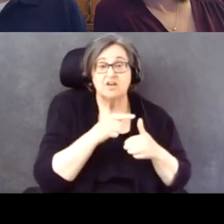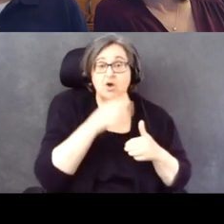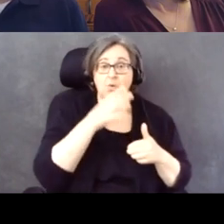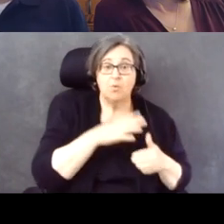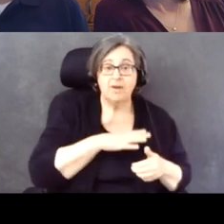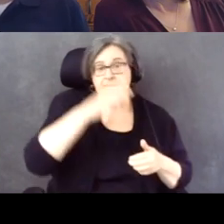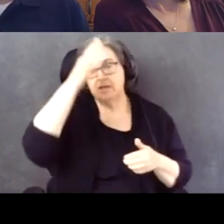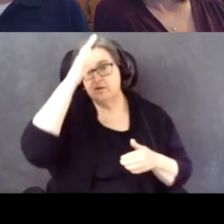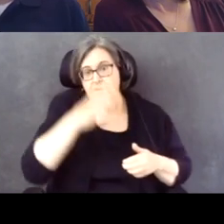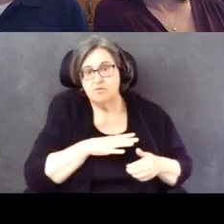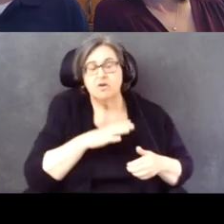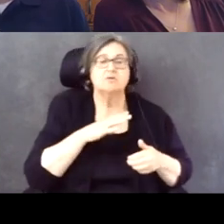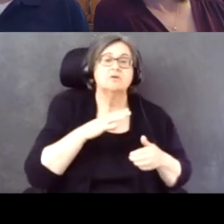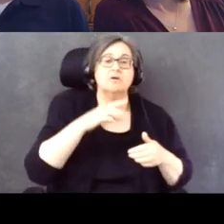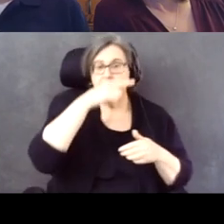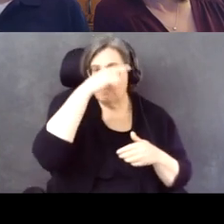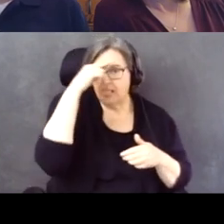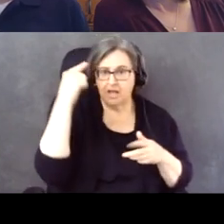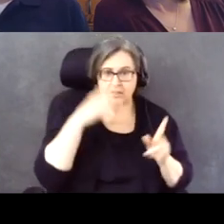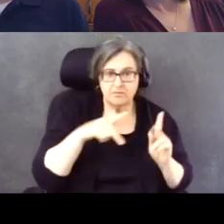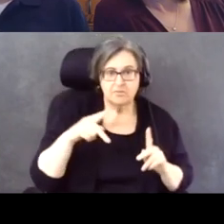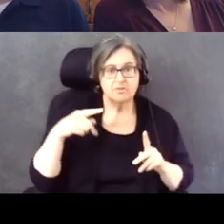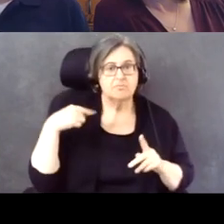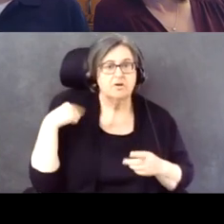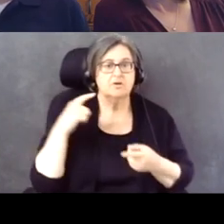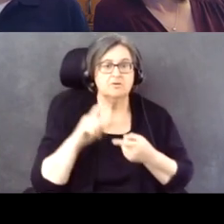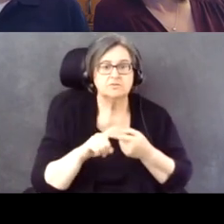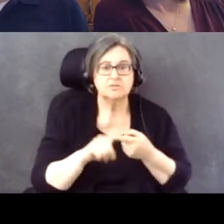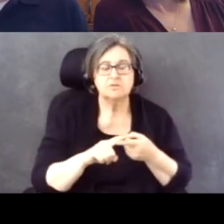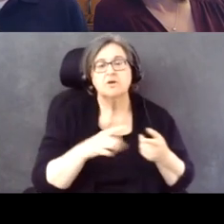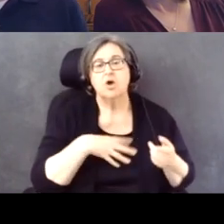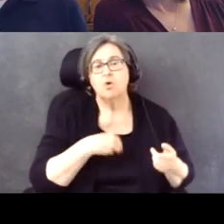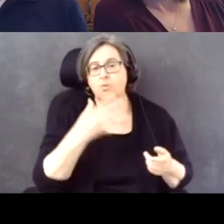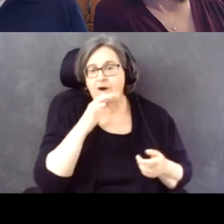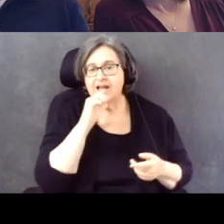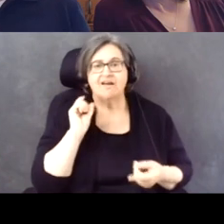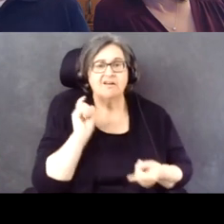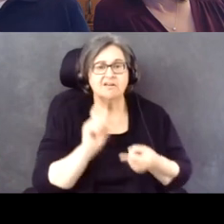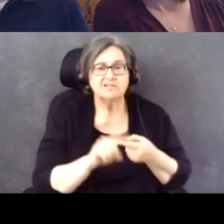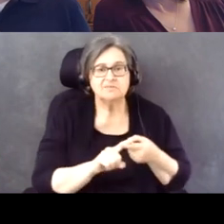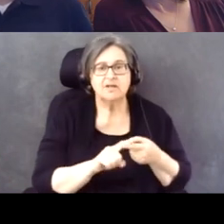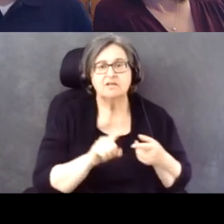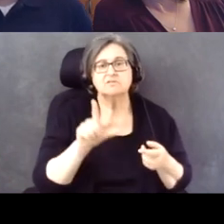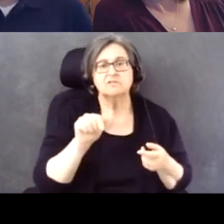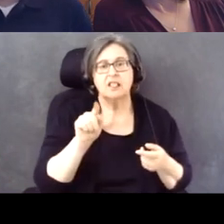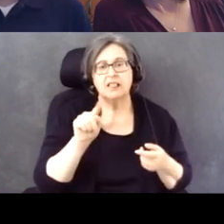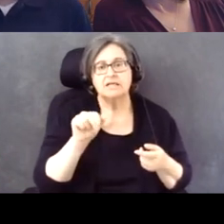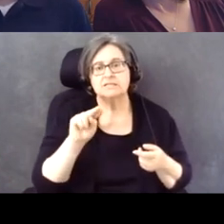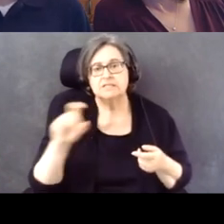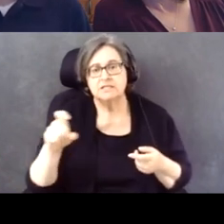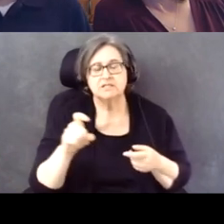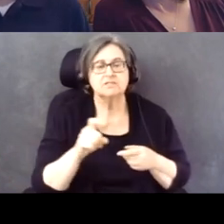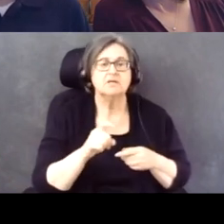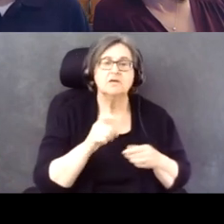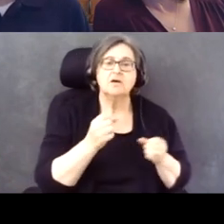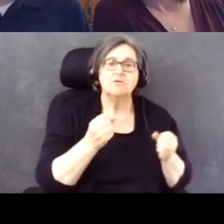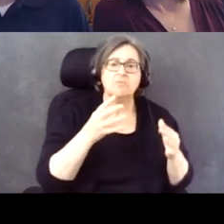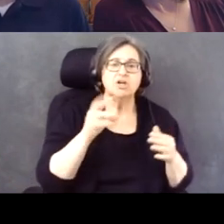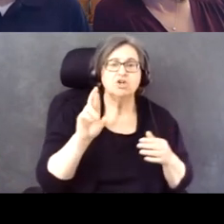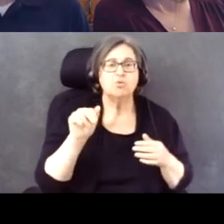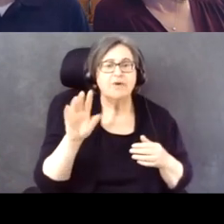Blacks, Hispanic/Latinx, white non-Hispanic, Latinx, and other.